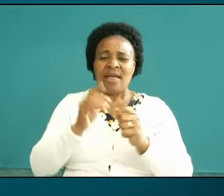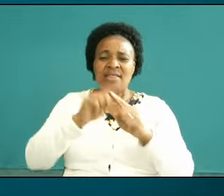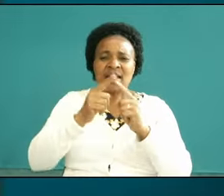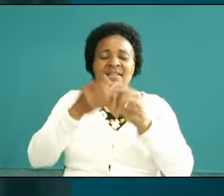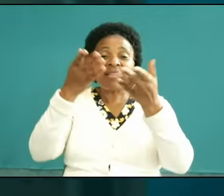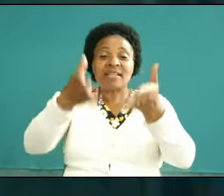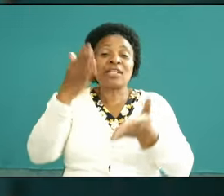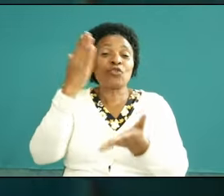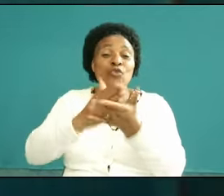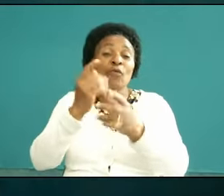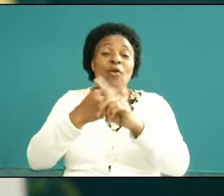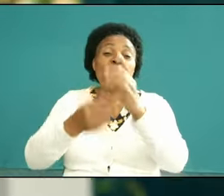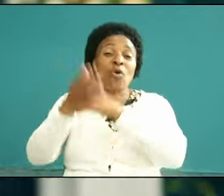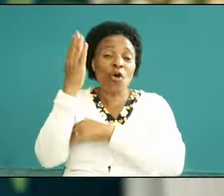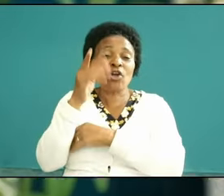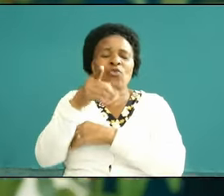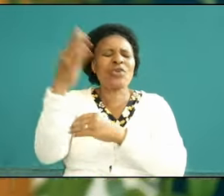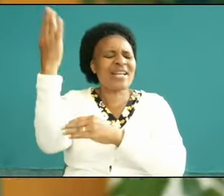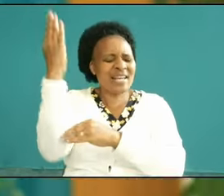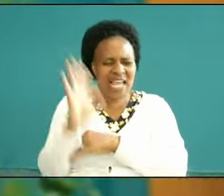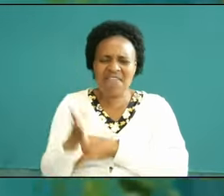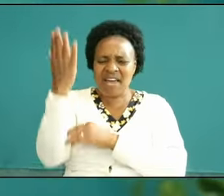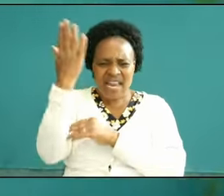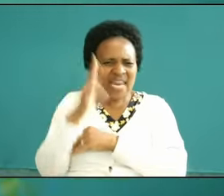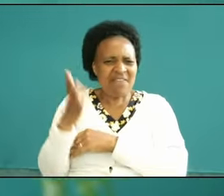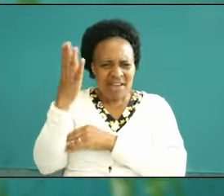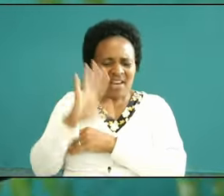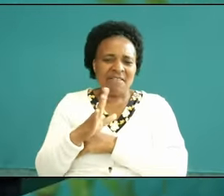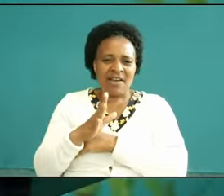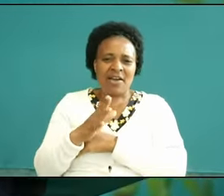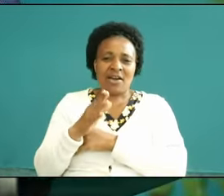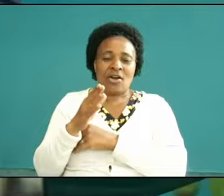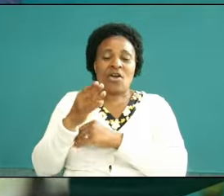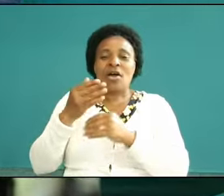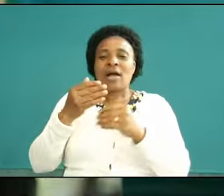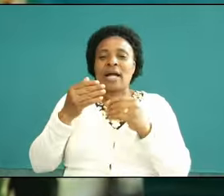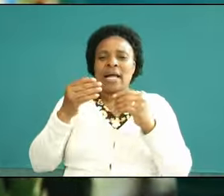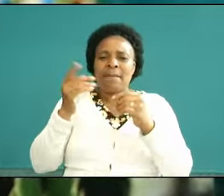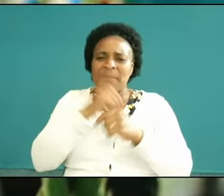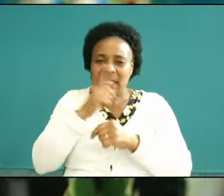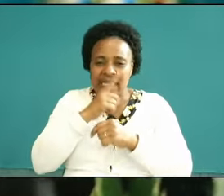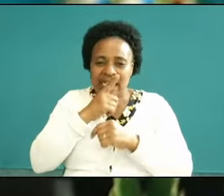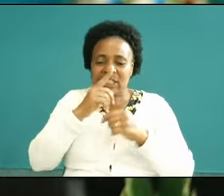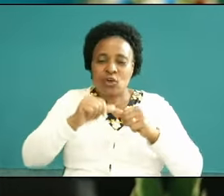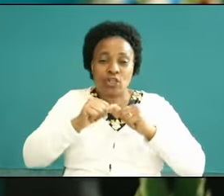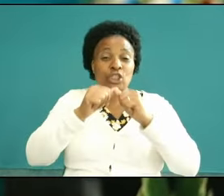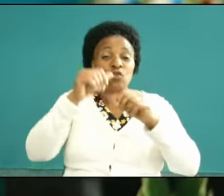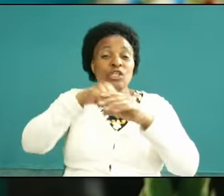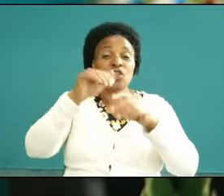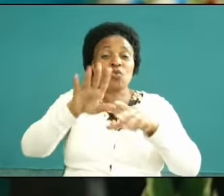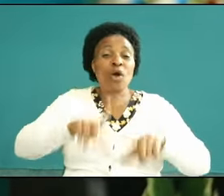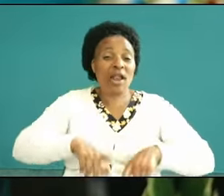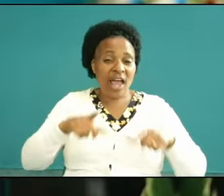child of God you will never make things more in your life if you go in the room of prayer